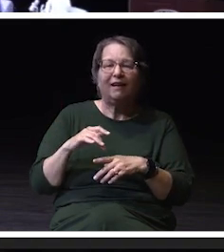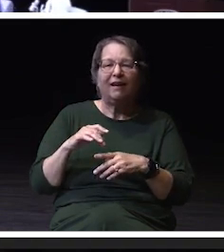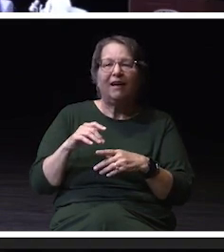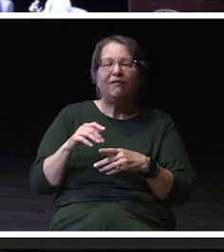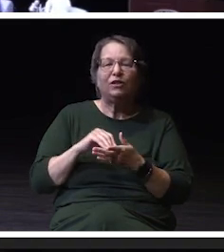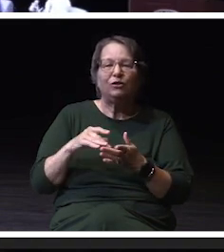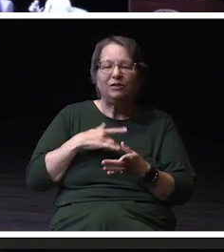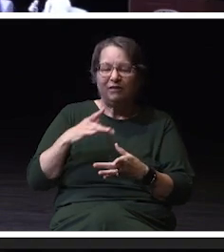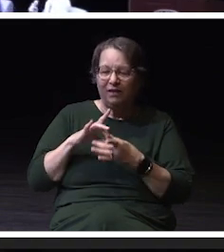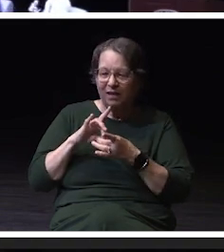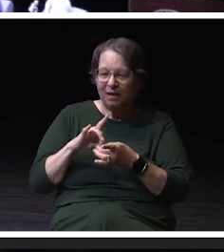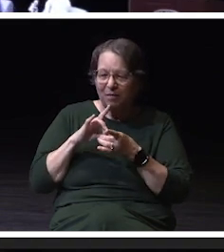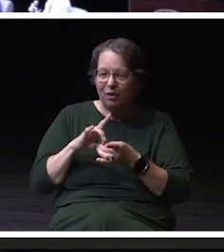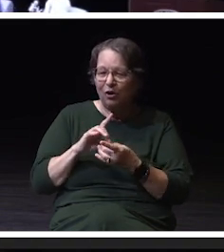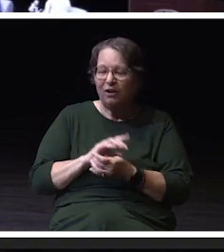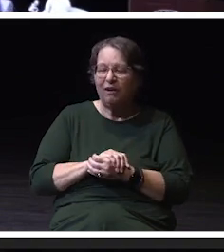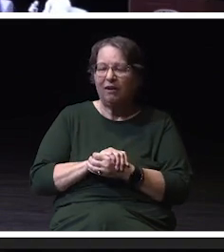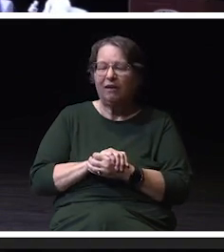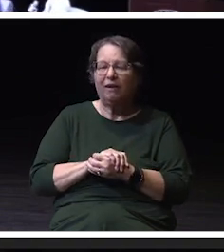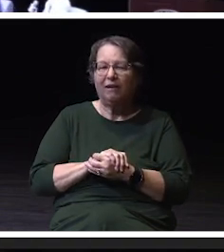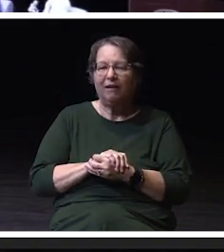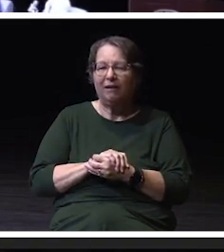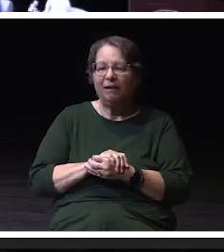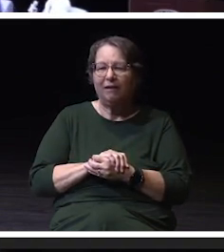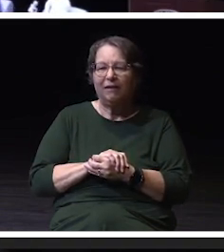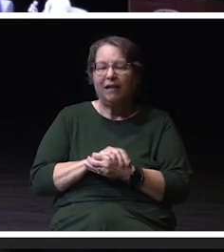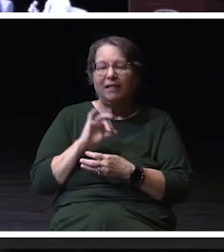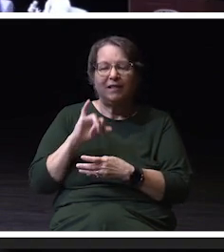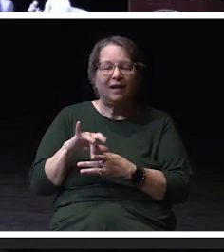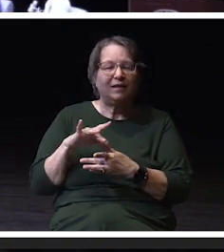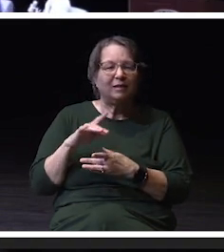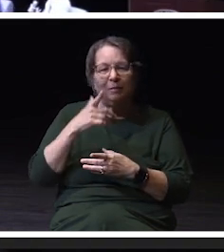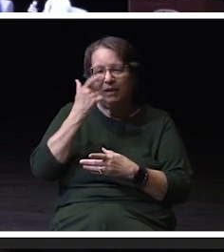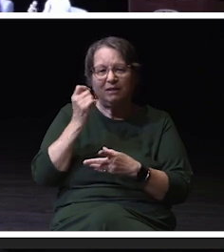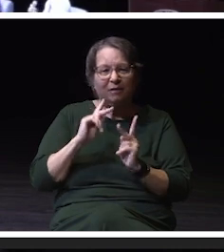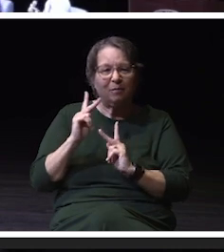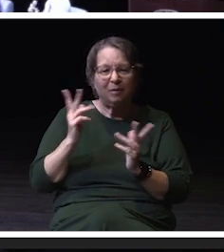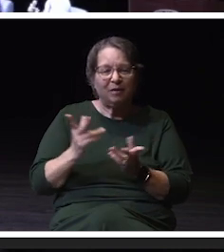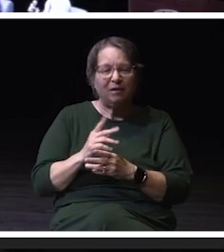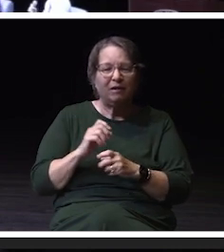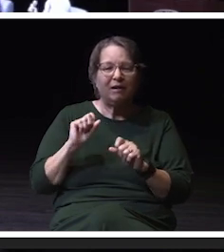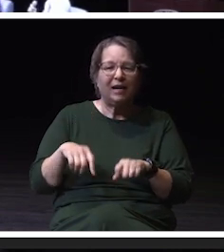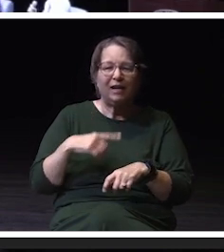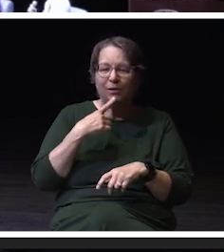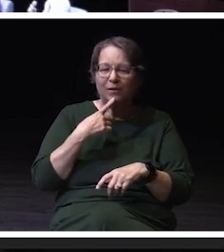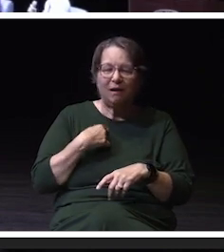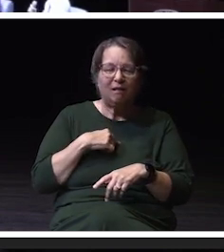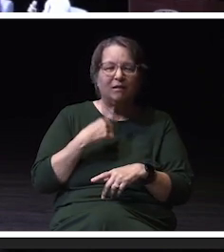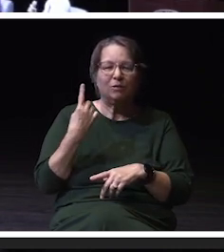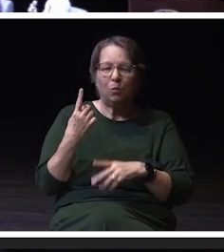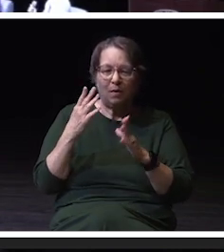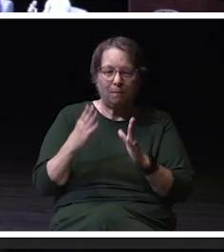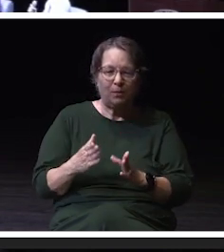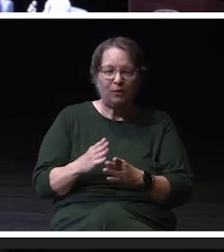And so much of that, obviously are the people that make that happen. Can you name one person, faculty or staff